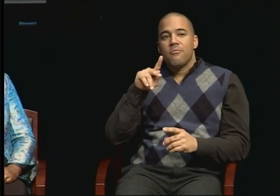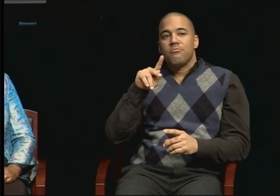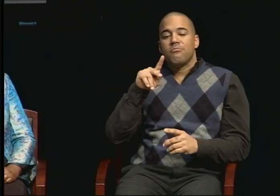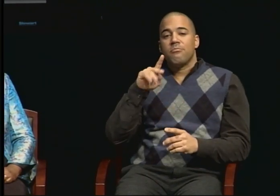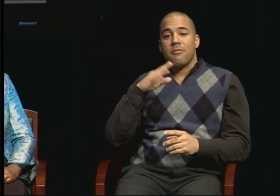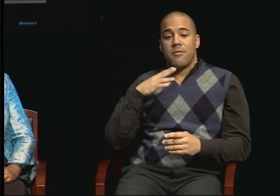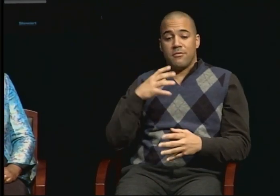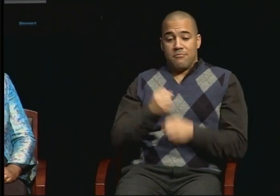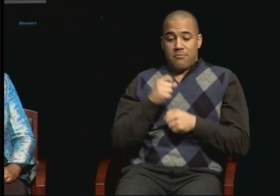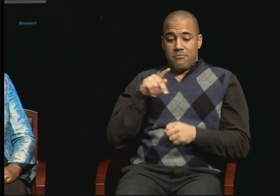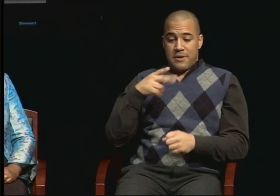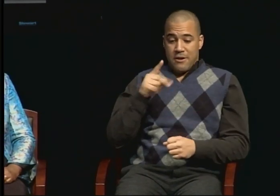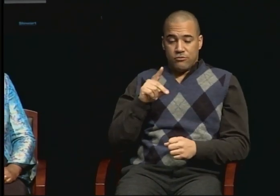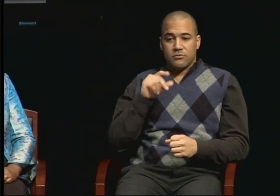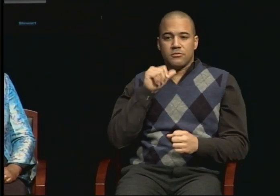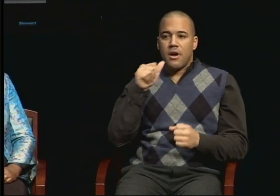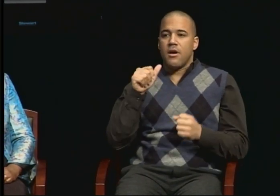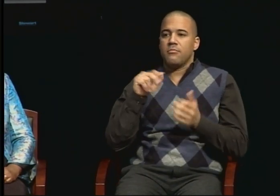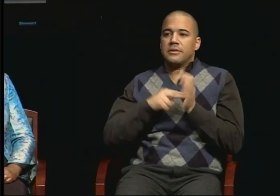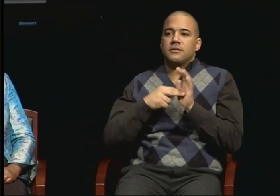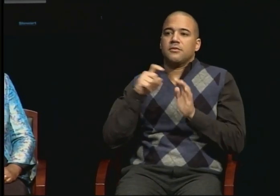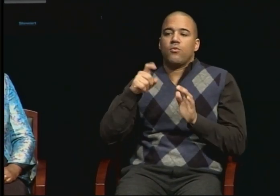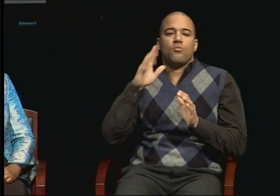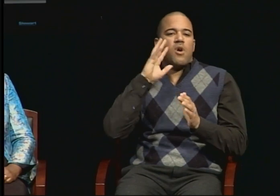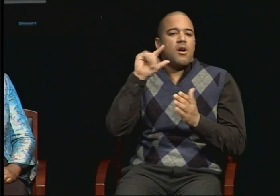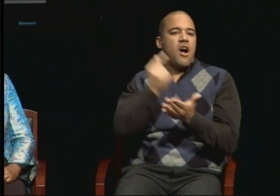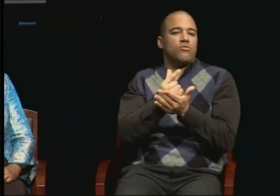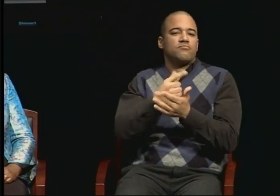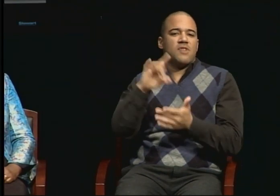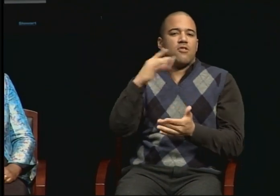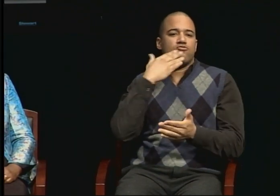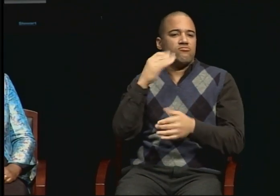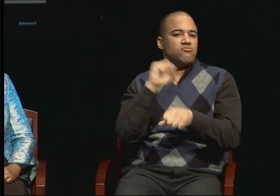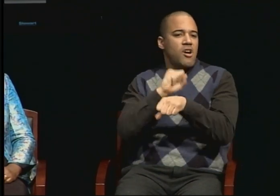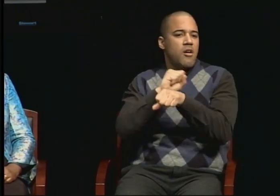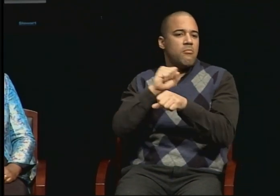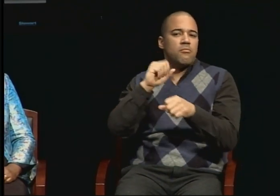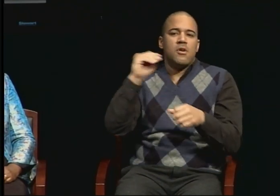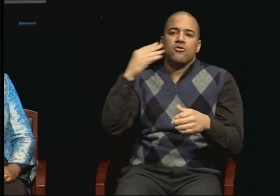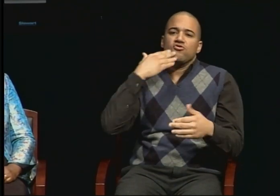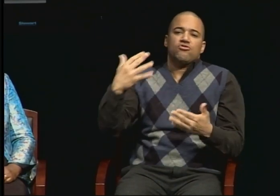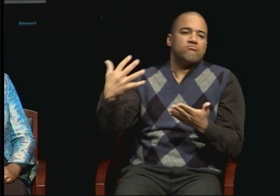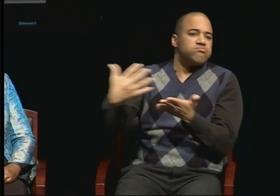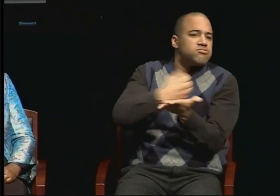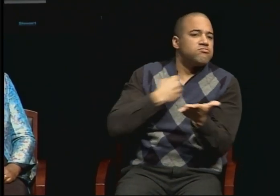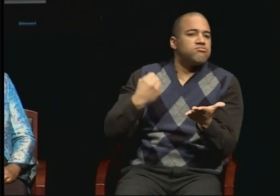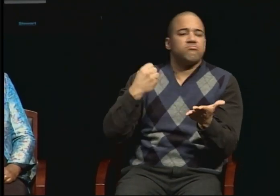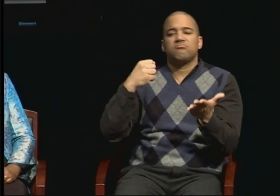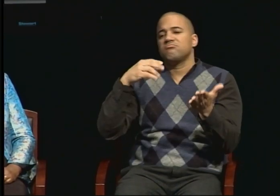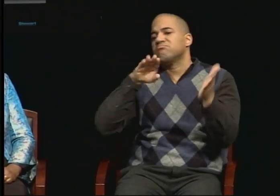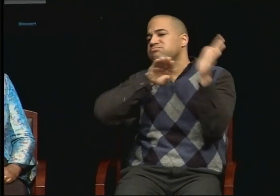it isn't a guarantee that you're going to graduate and find a high paying job and financially be able to support yourself and live a high life.